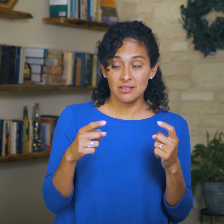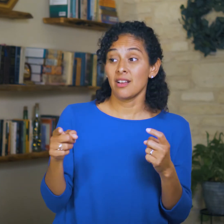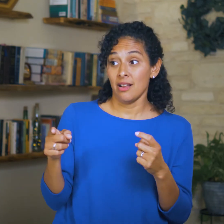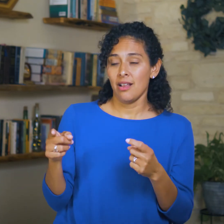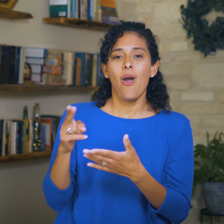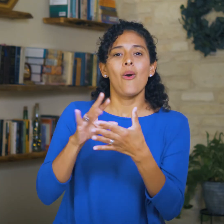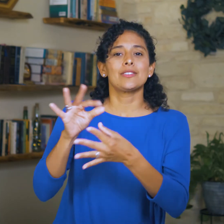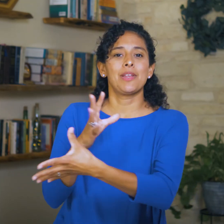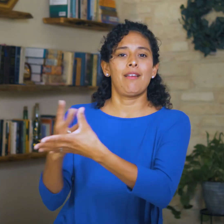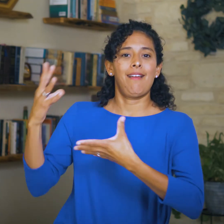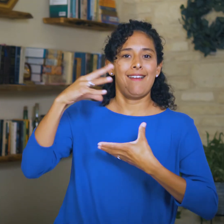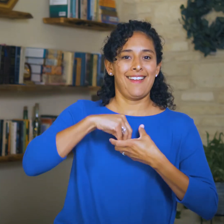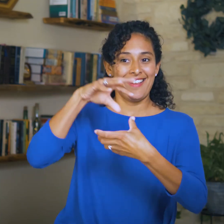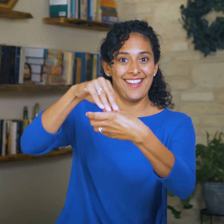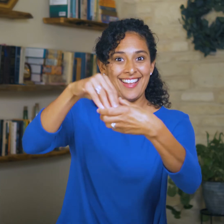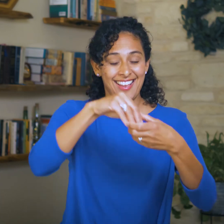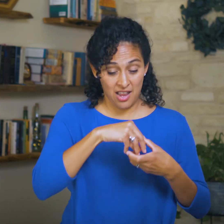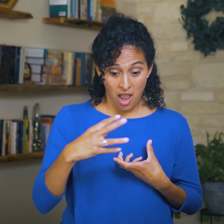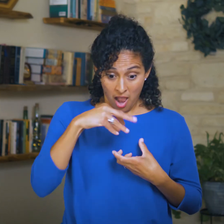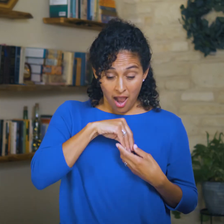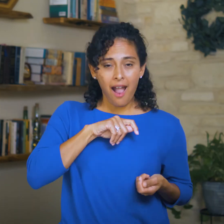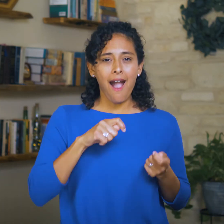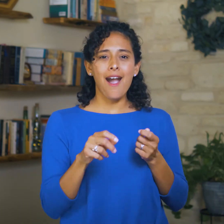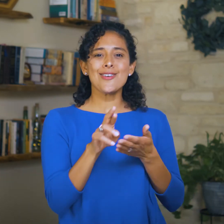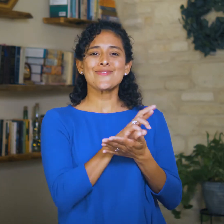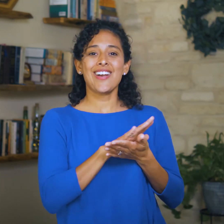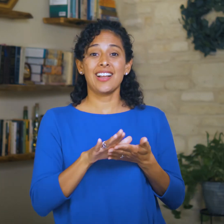the Holy Spirit is poured out on us, making us righteous—